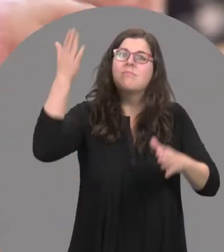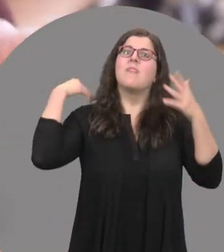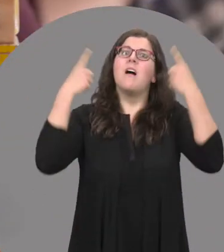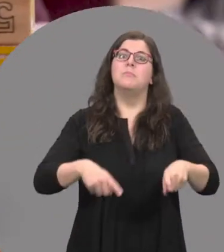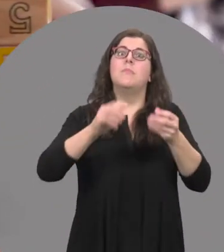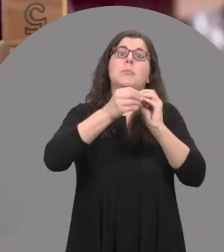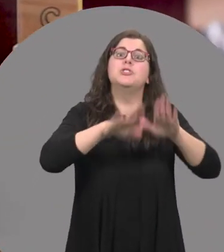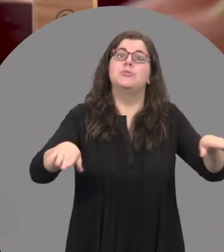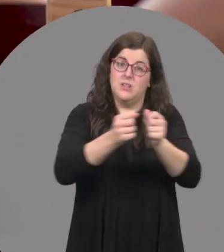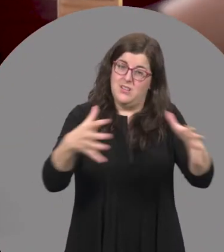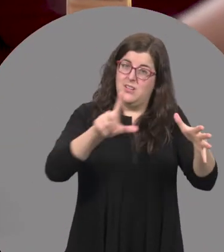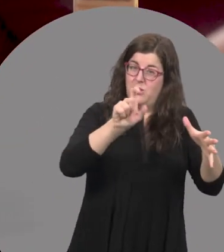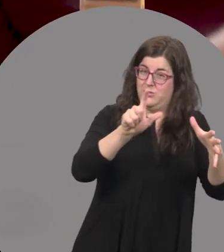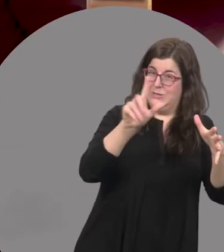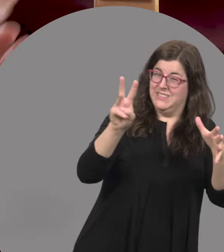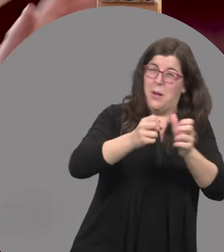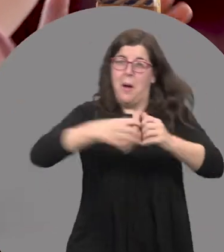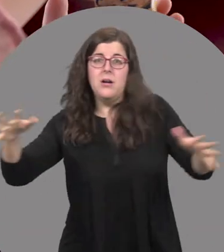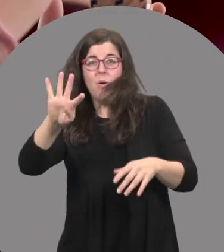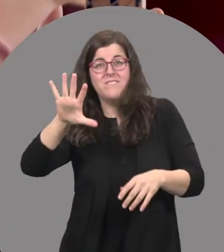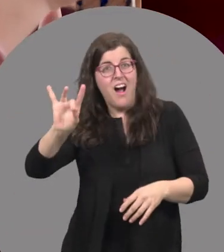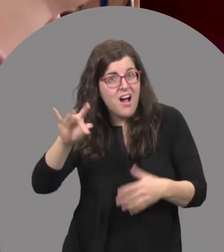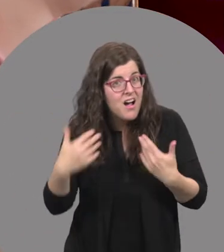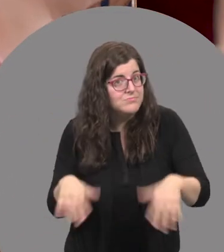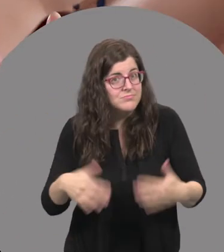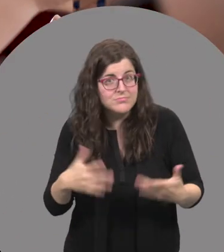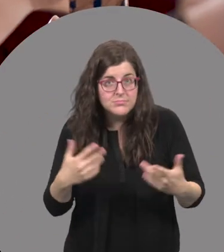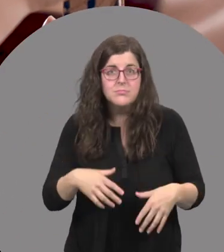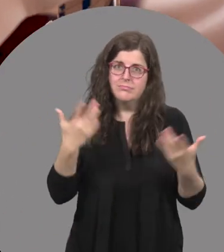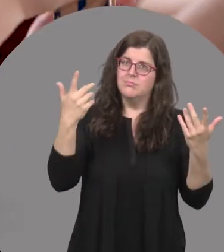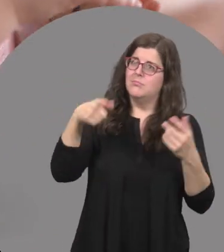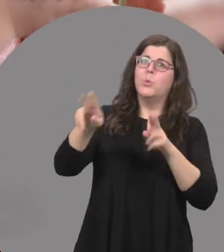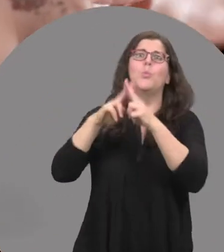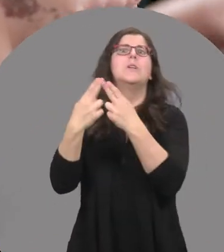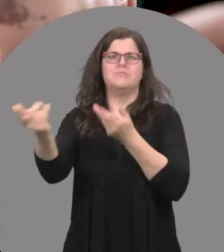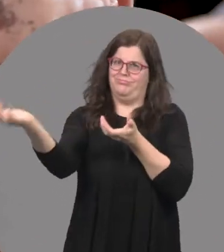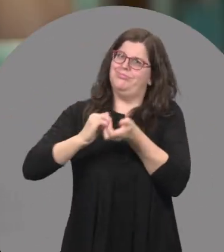Tracey: We’ve gone from the original 126 spaces to 458 spaces.